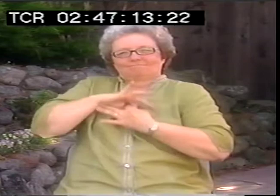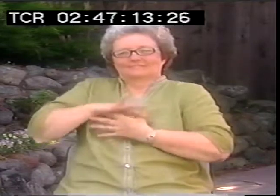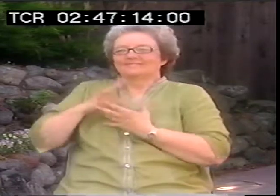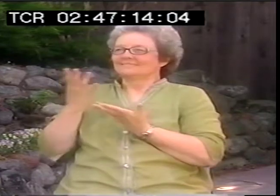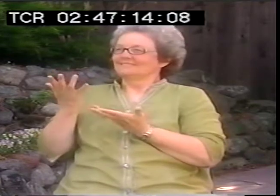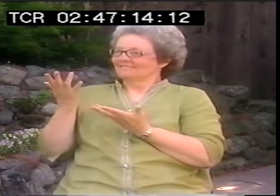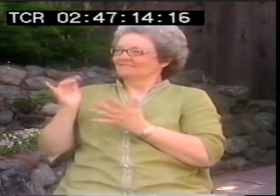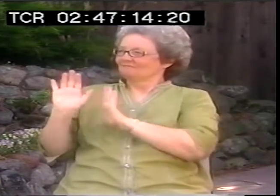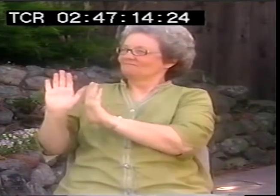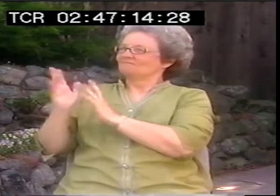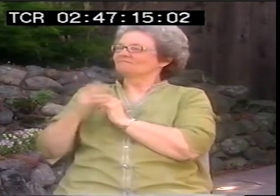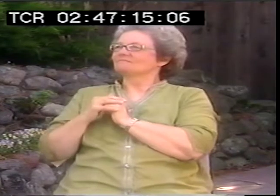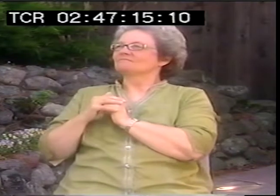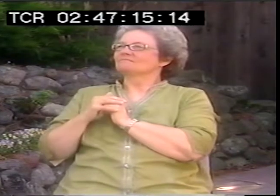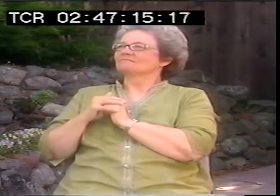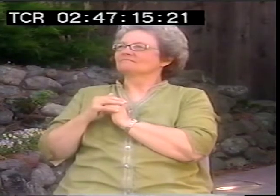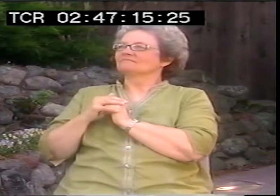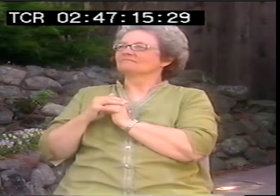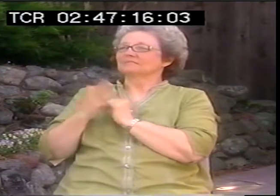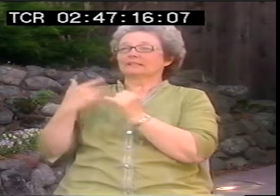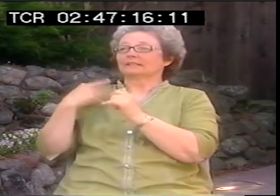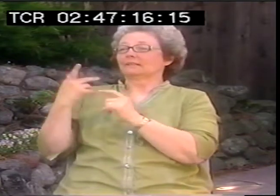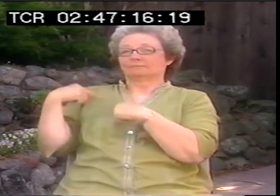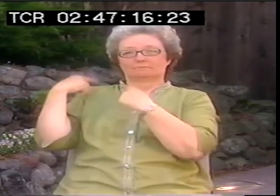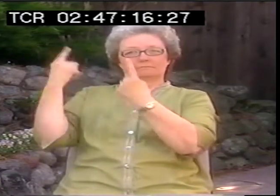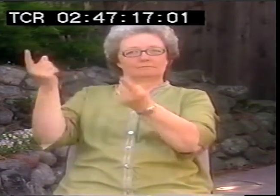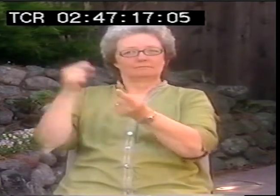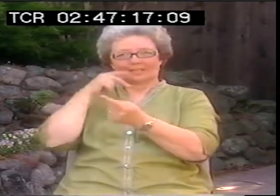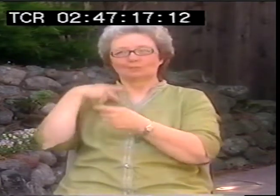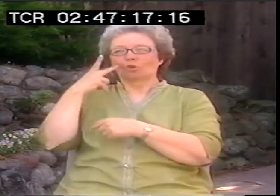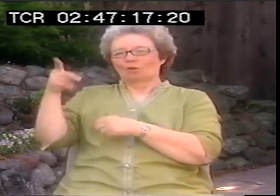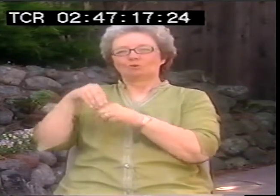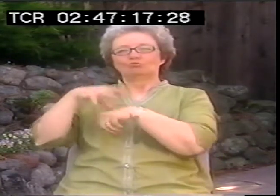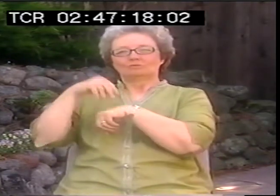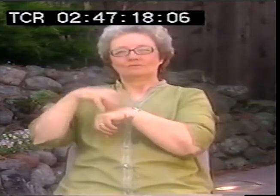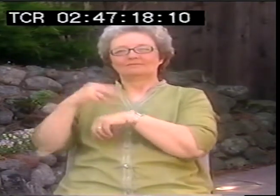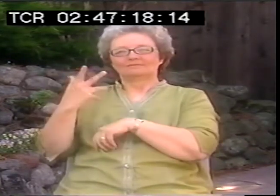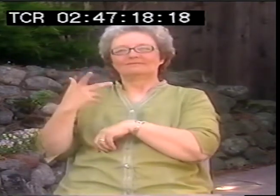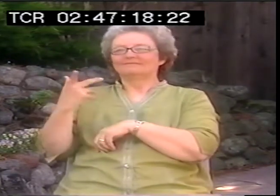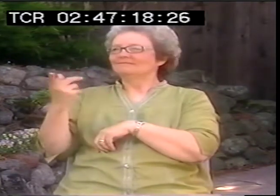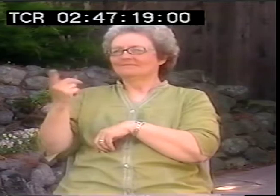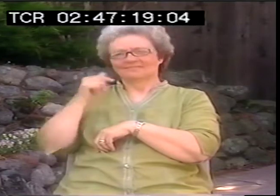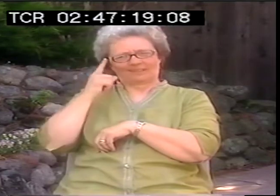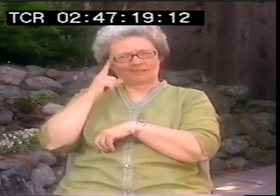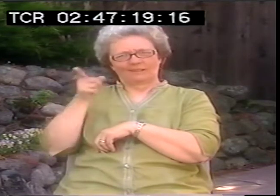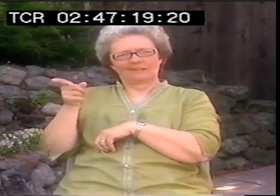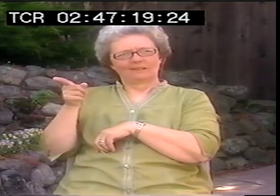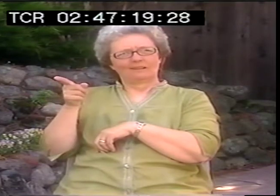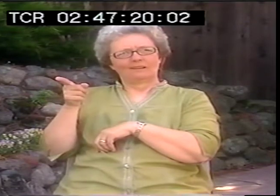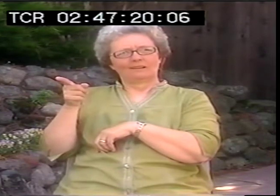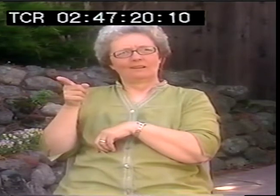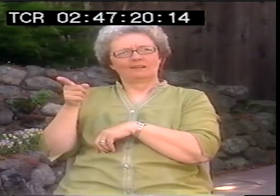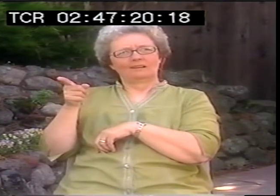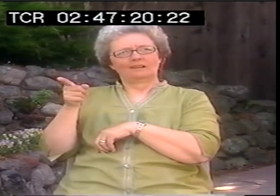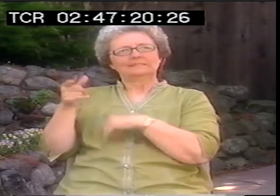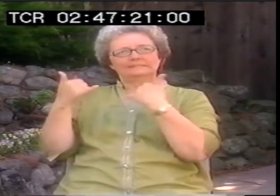I saw her in Sweden, I think she was still